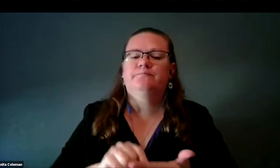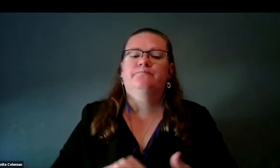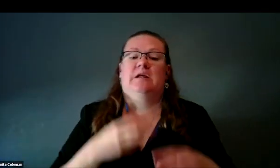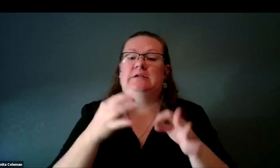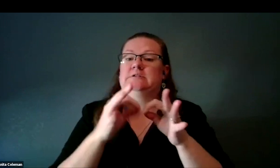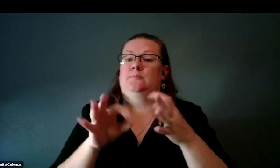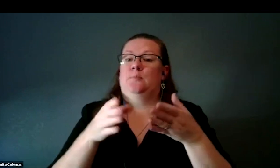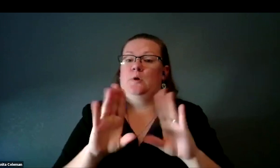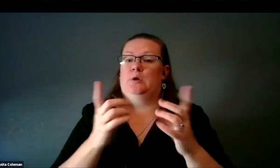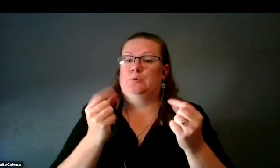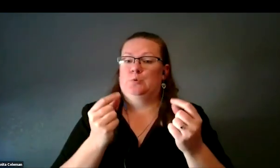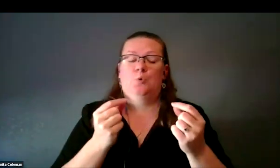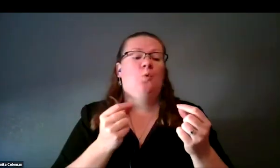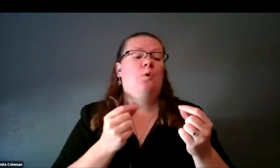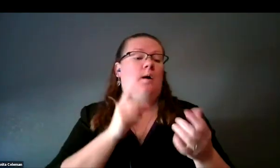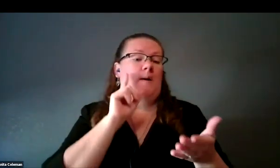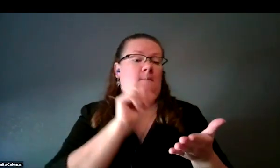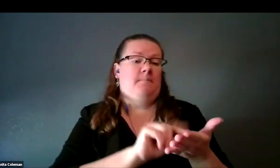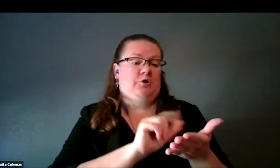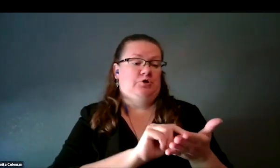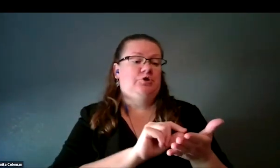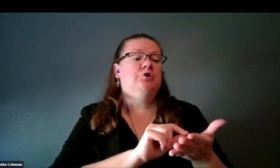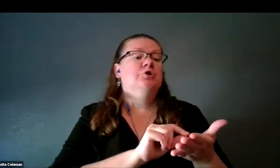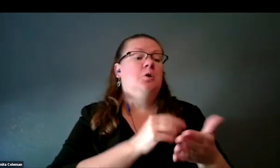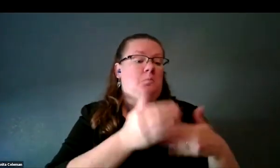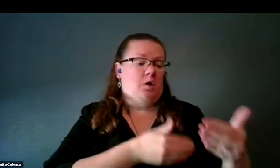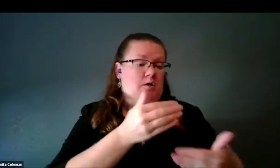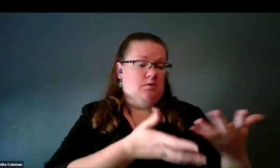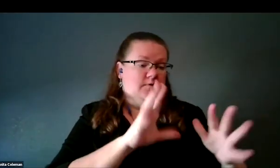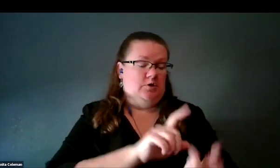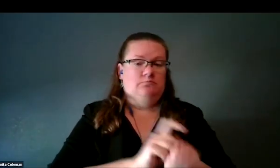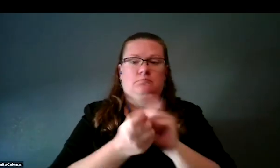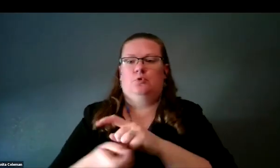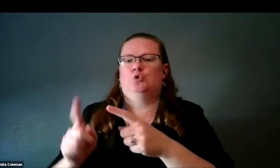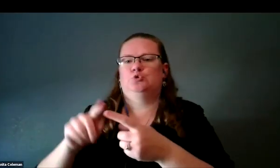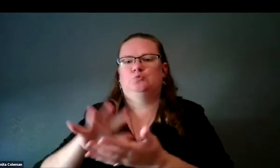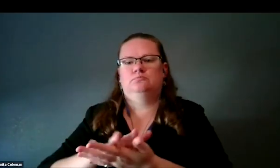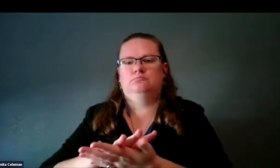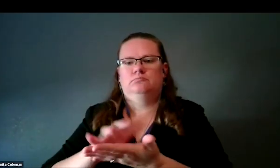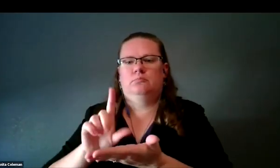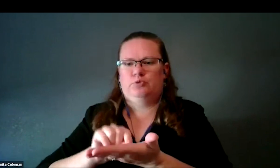the image and just use the intensity, and then you can feel the intensity. That's useful,